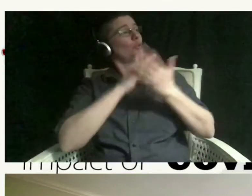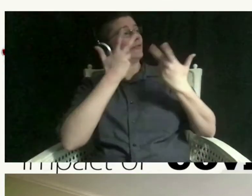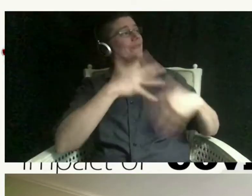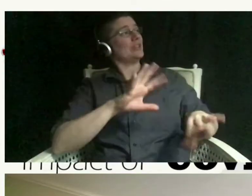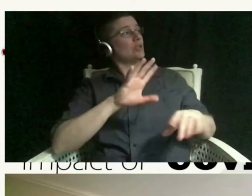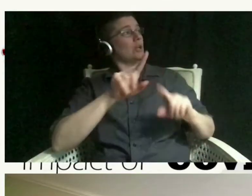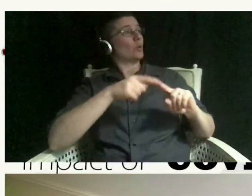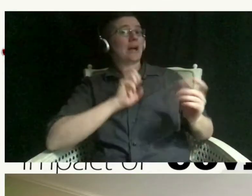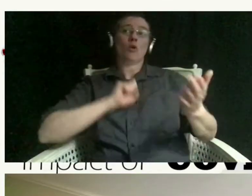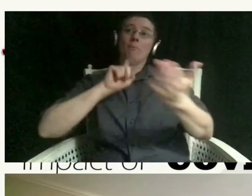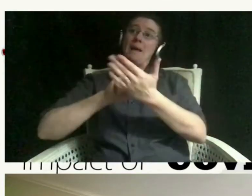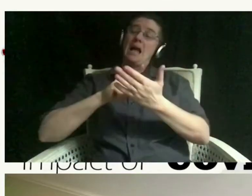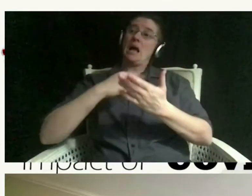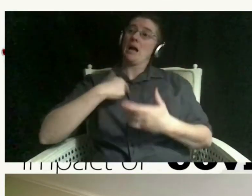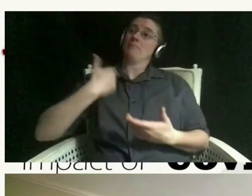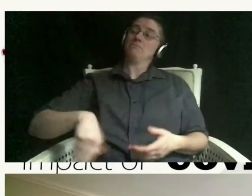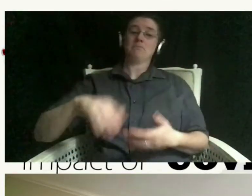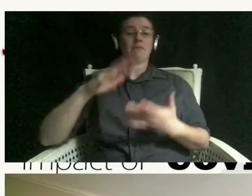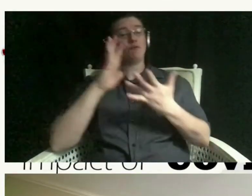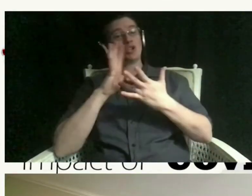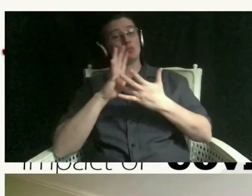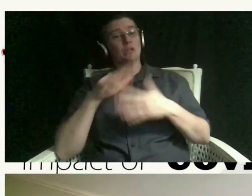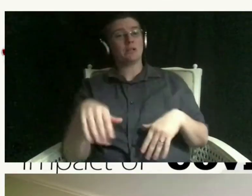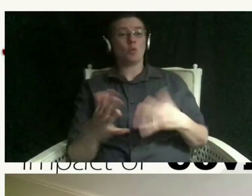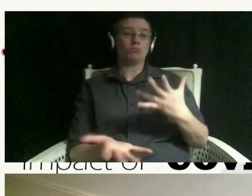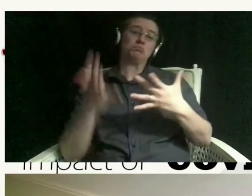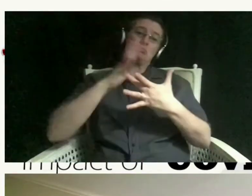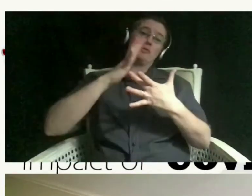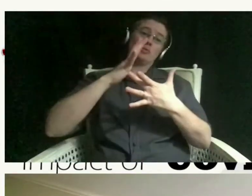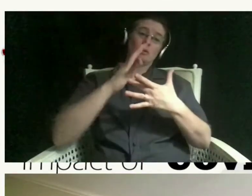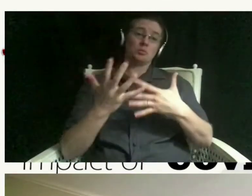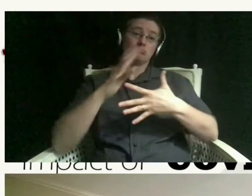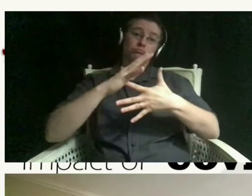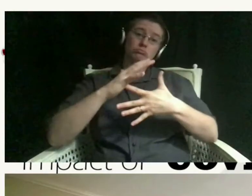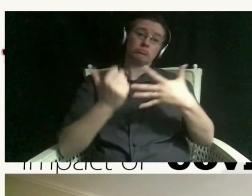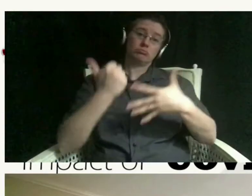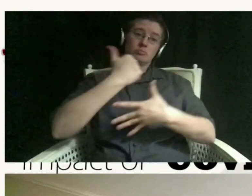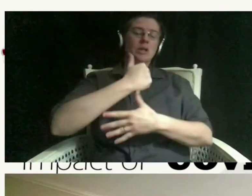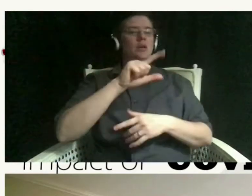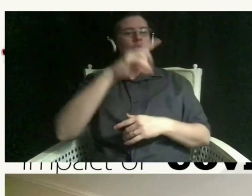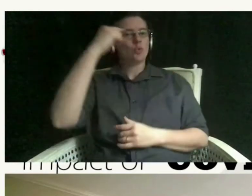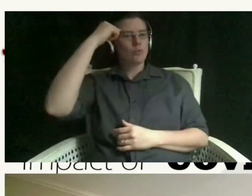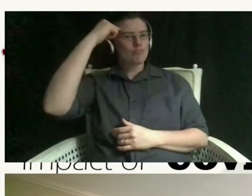a freshman or sophomore or junior or a senior your brain then begins to wire and you're